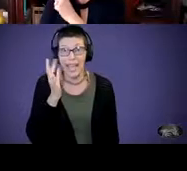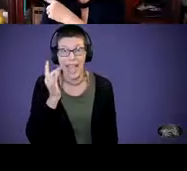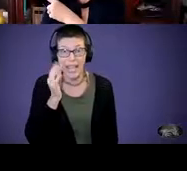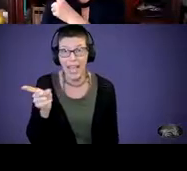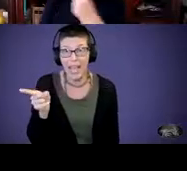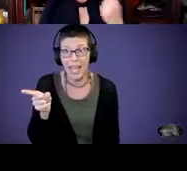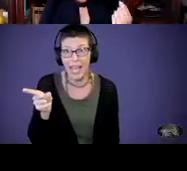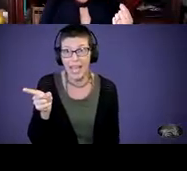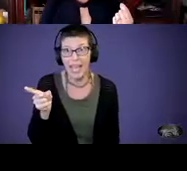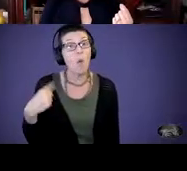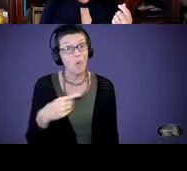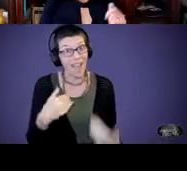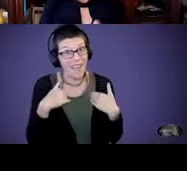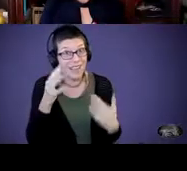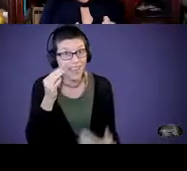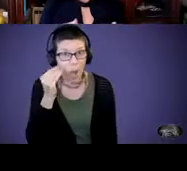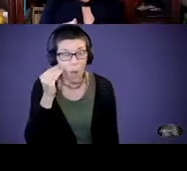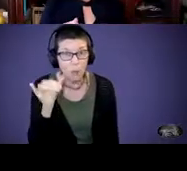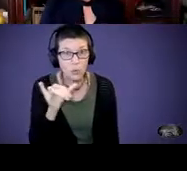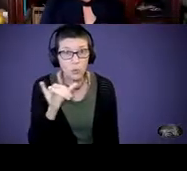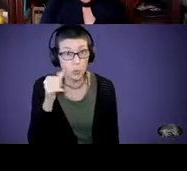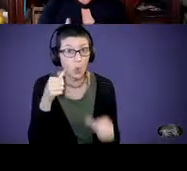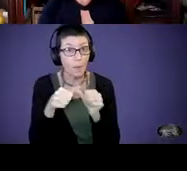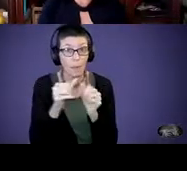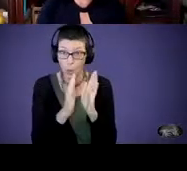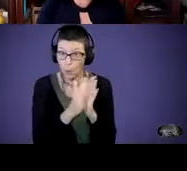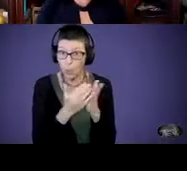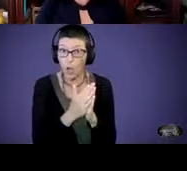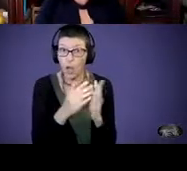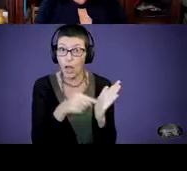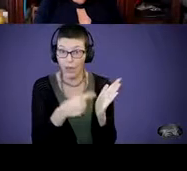“We have a cat at home. Remember that book we read? There was a cat in that book.” So,